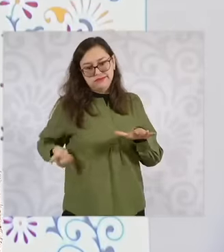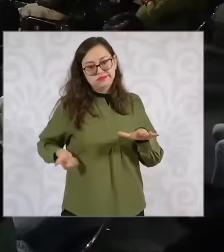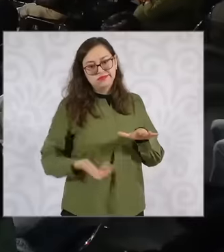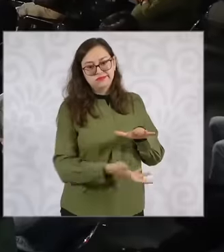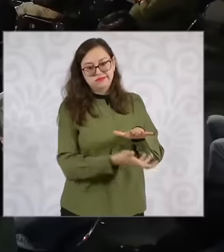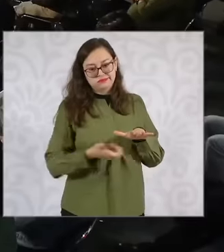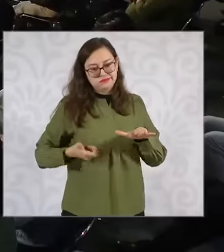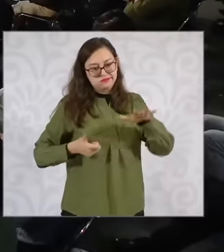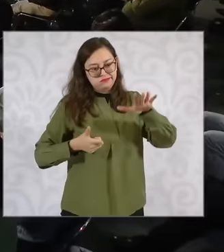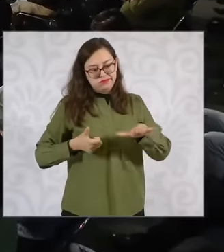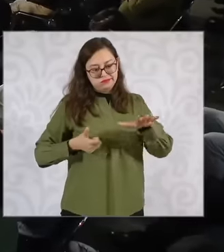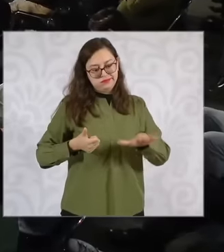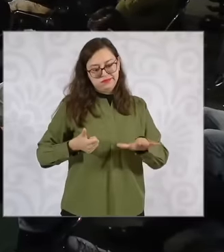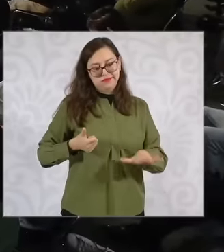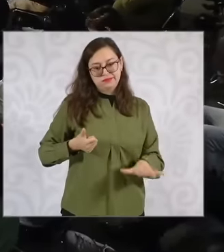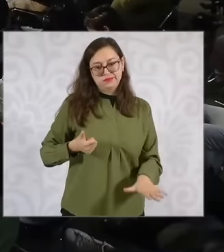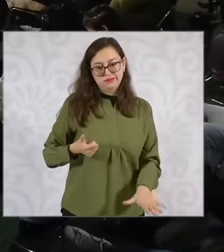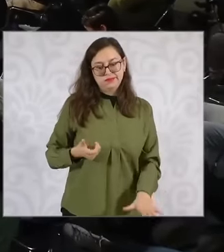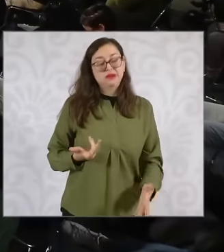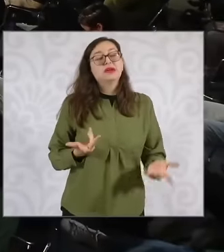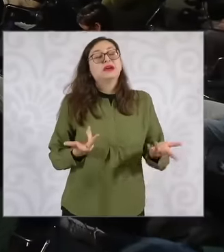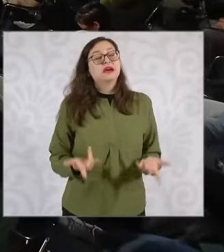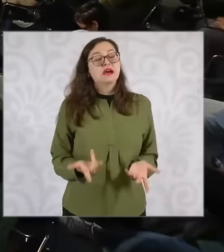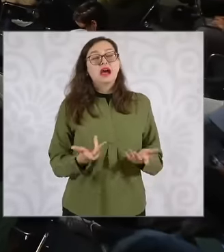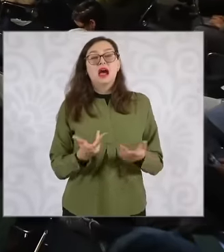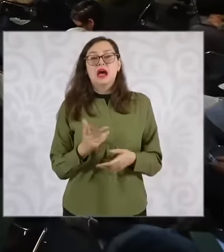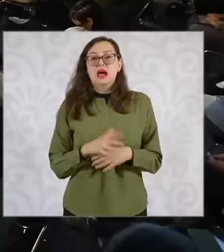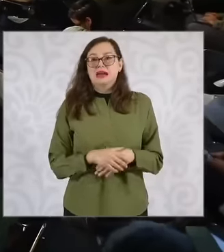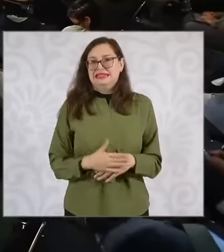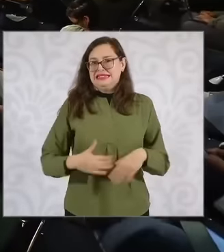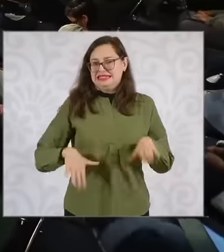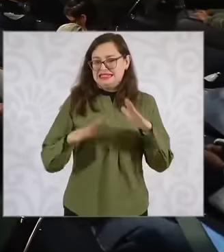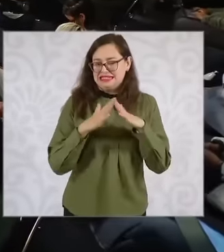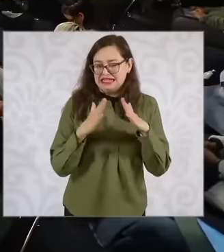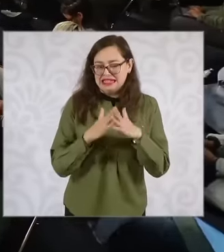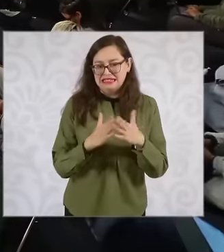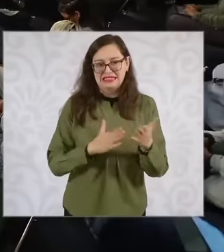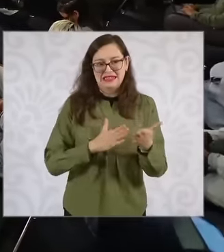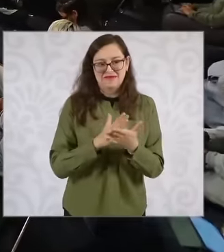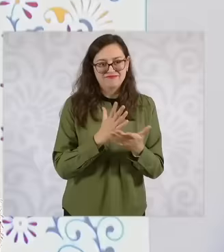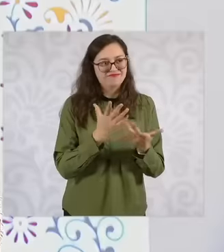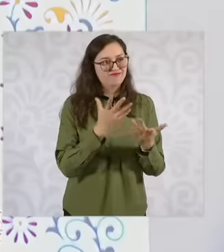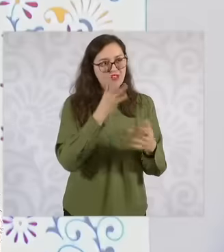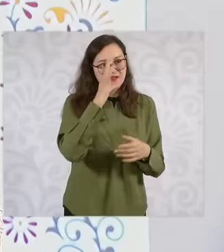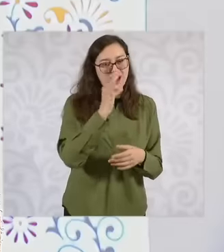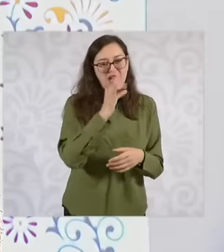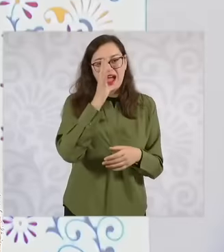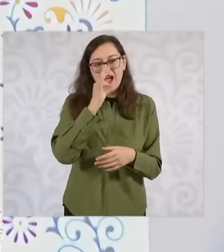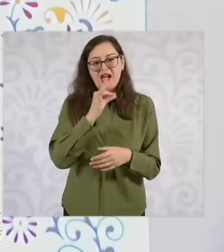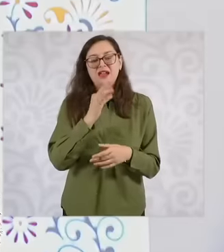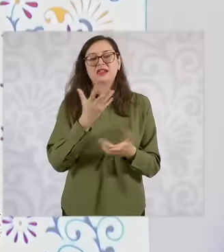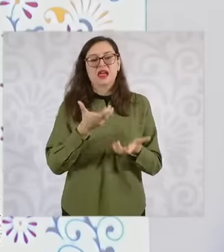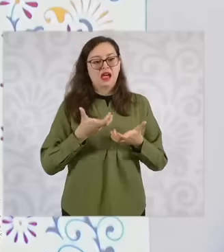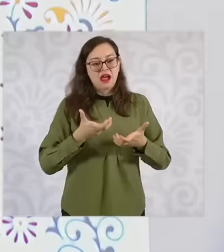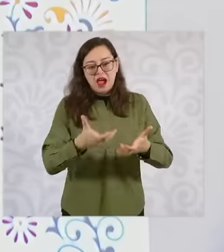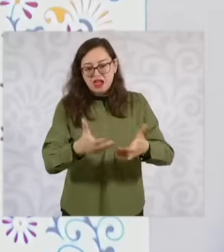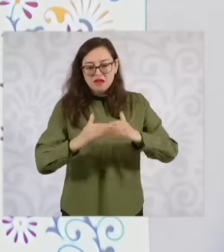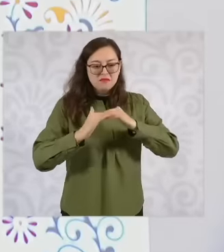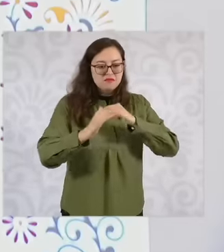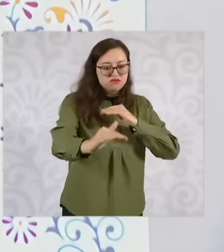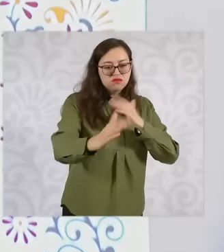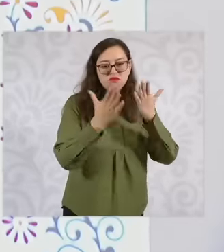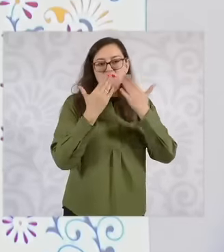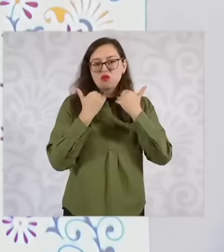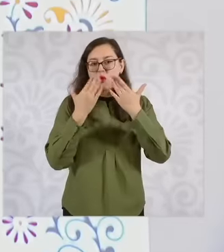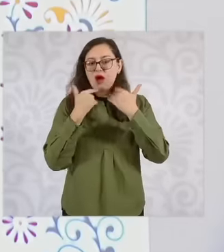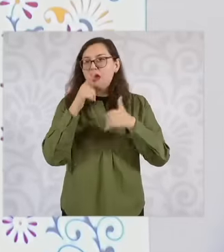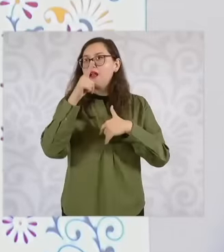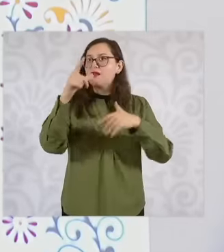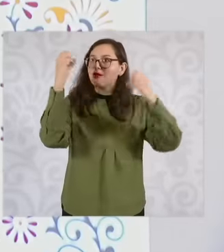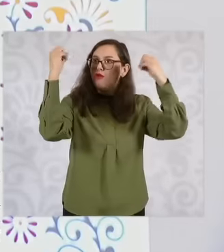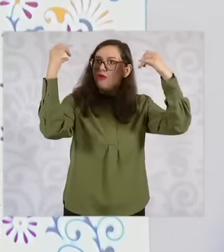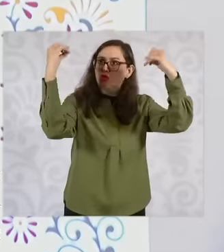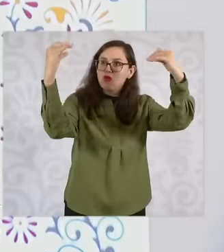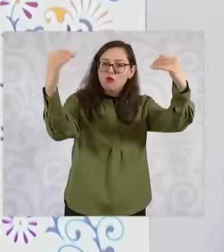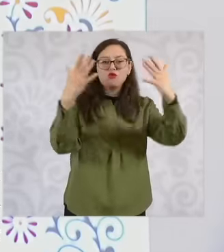problems with access to housing eh paving lighting public mobility, many of the